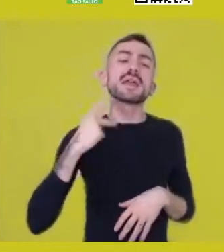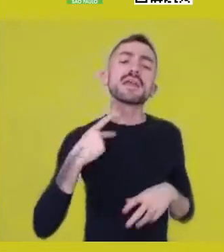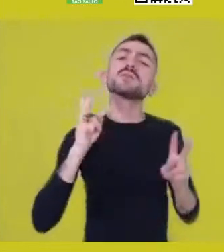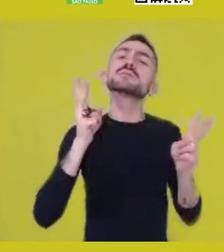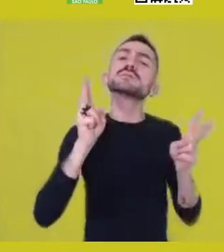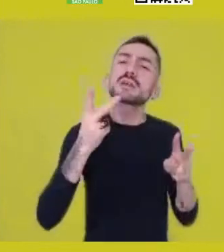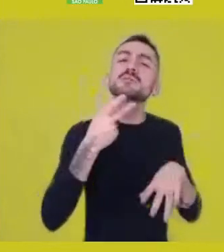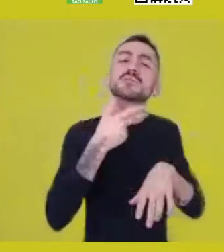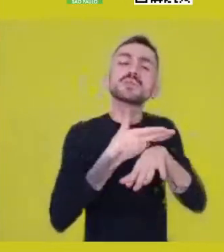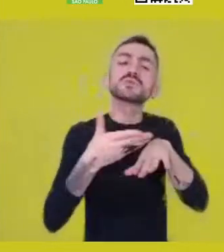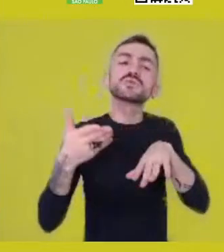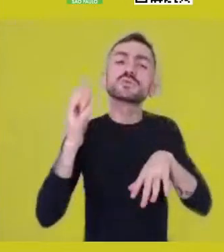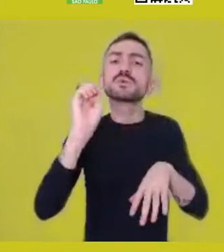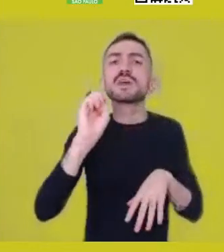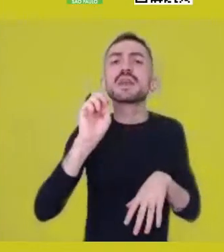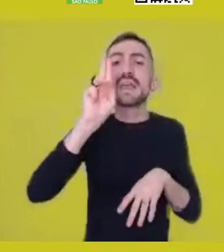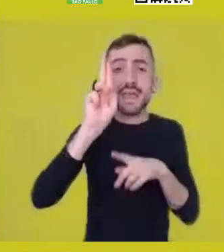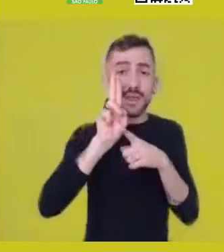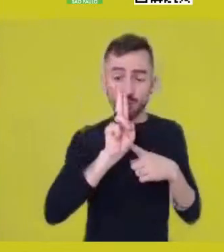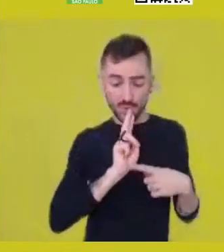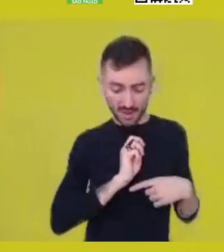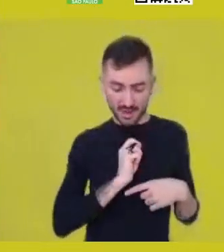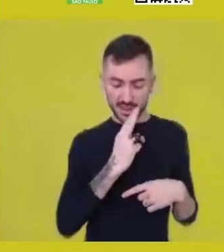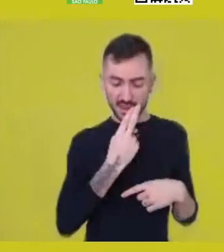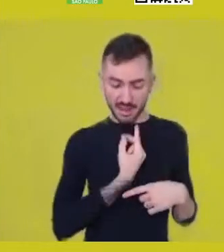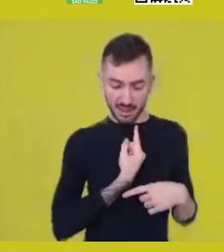as a self in many, a self in multiples.